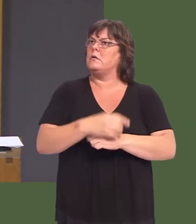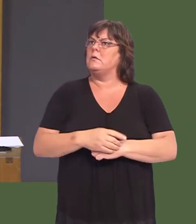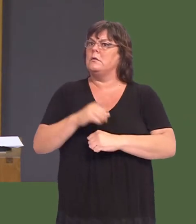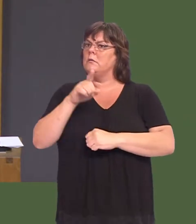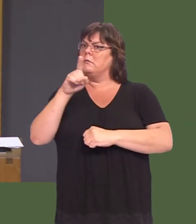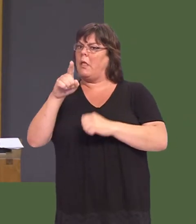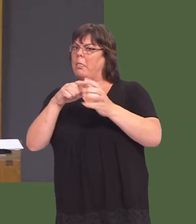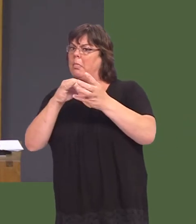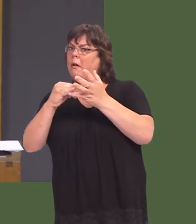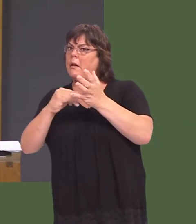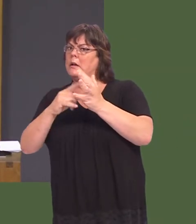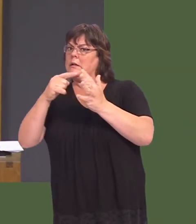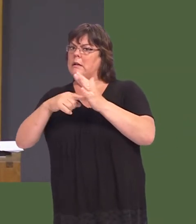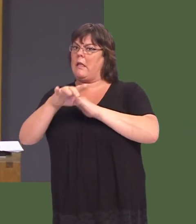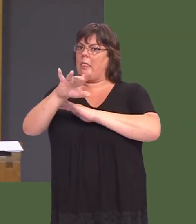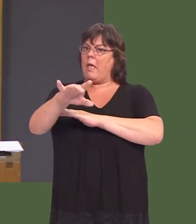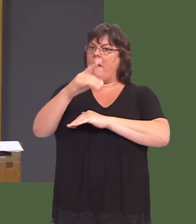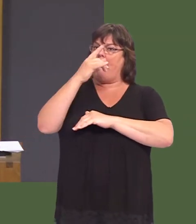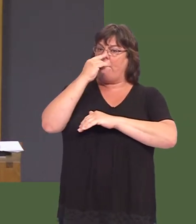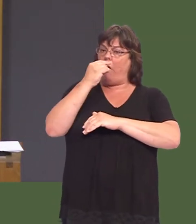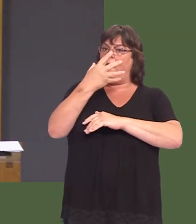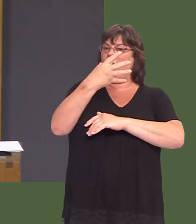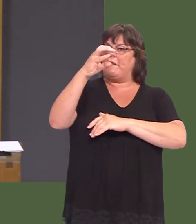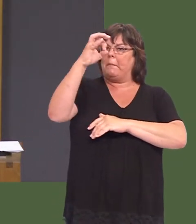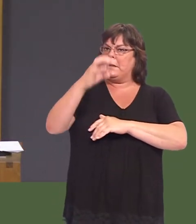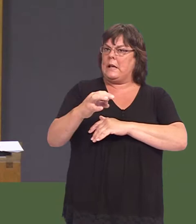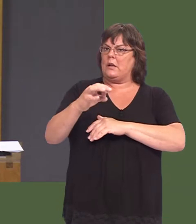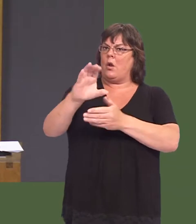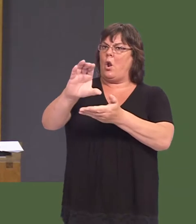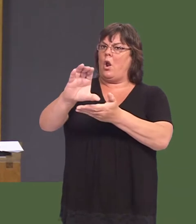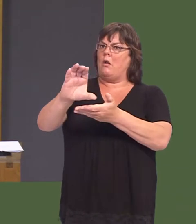were available to secure what was a loan of less than 50 per cent of the funding.